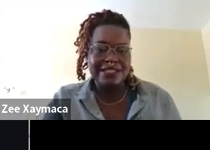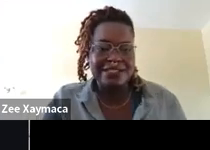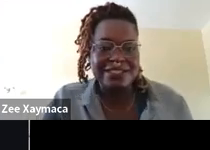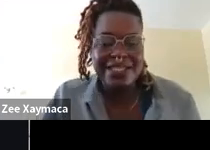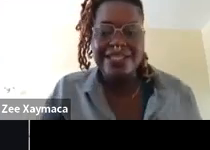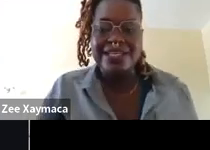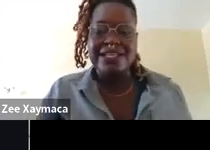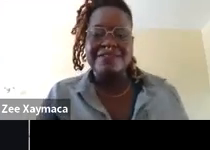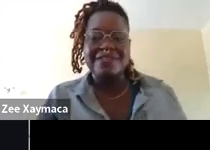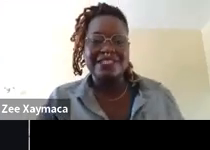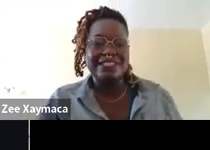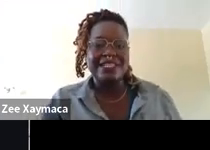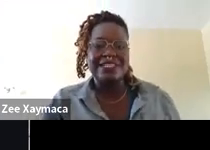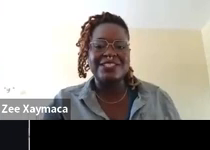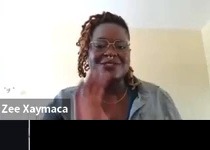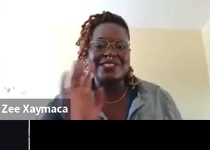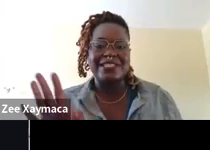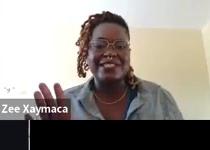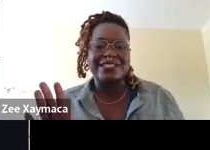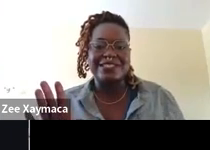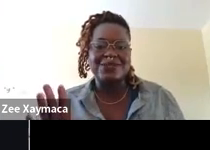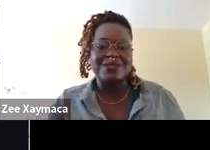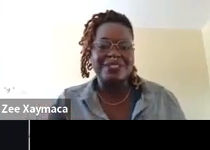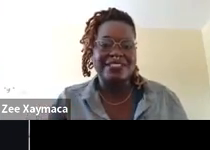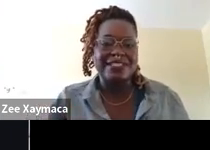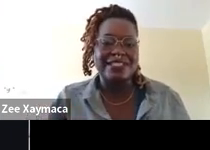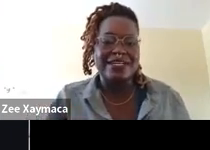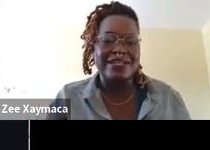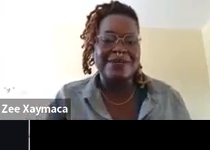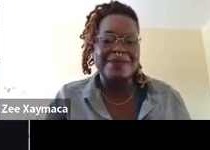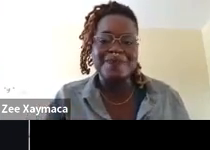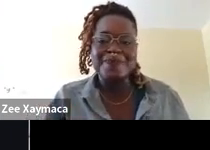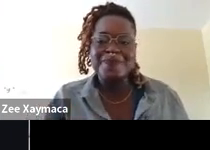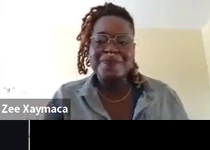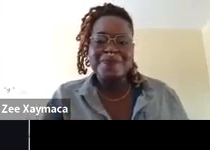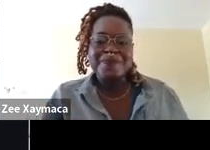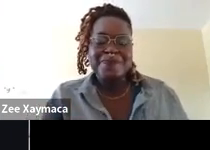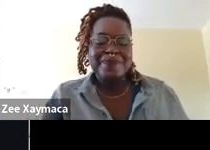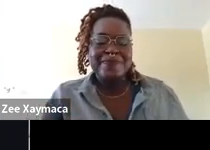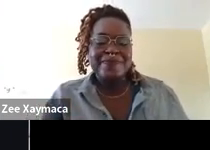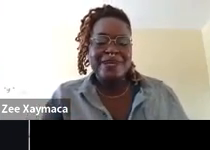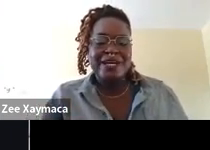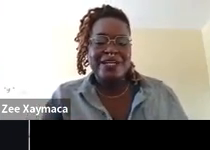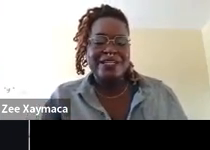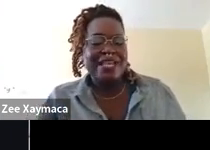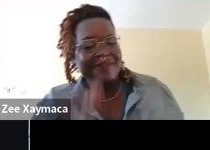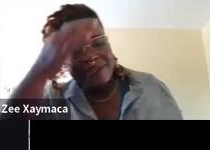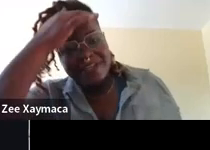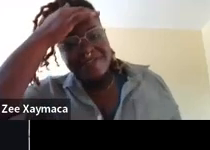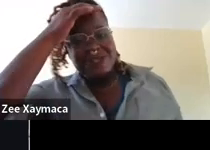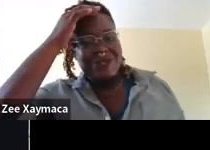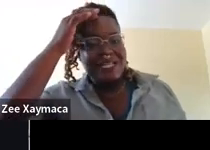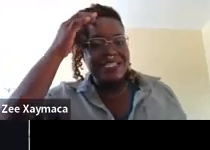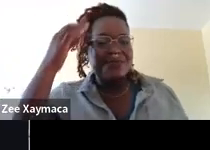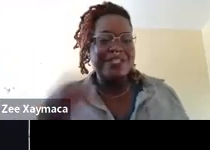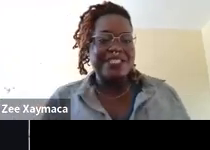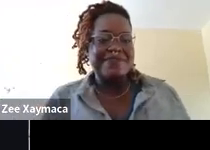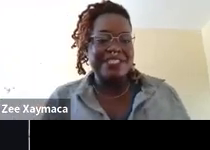And if there is any issues seeing, you should be seeing canvas photo at this point.